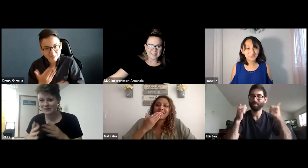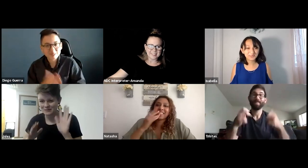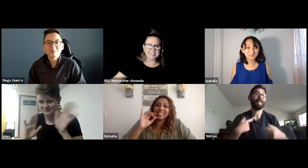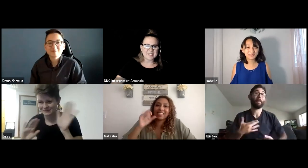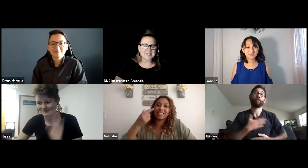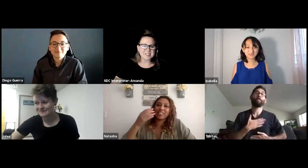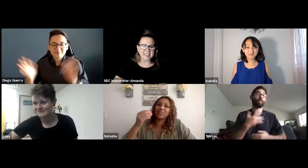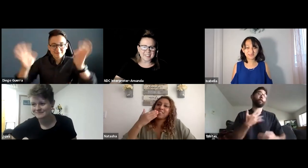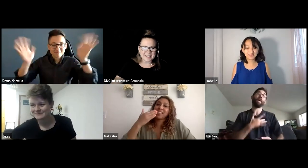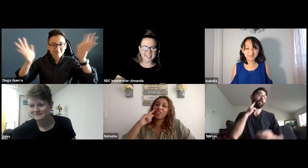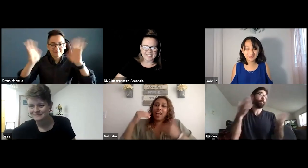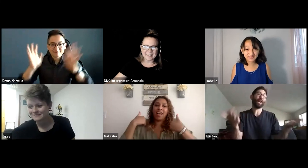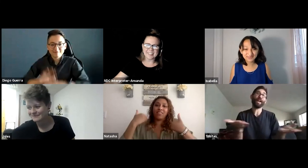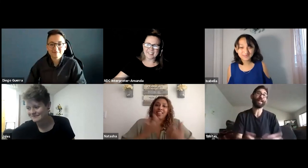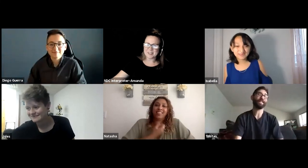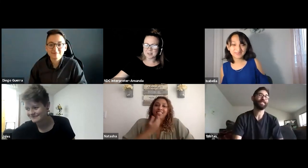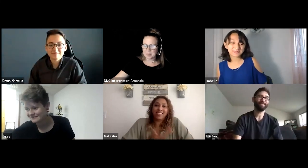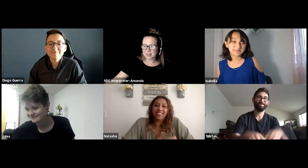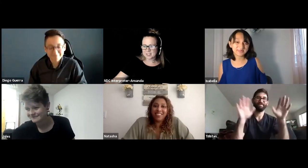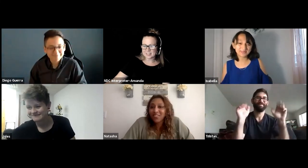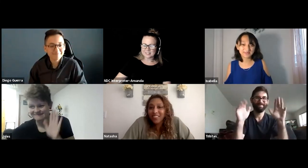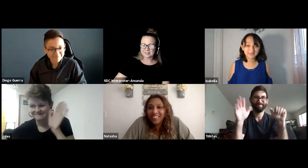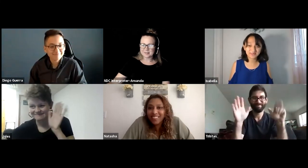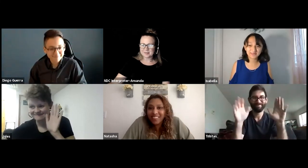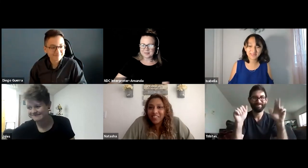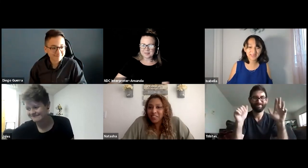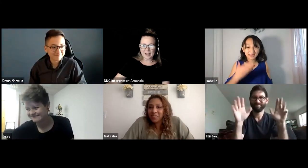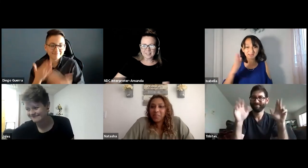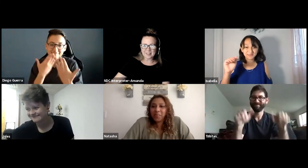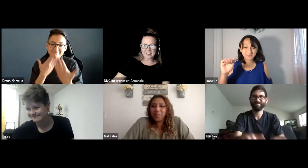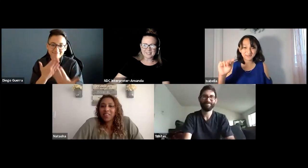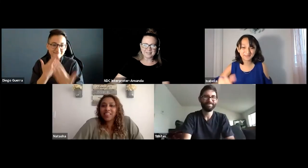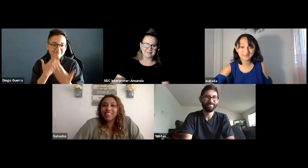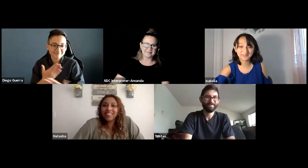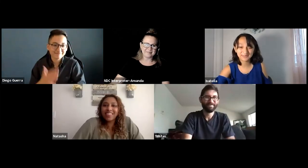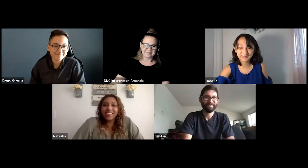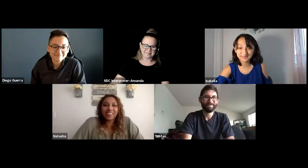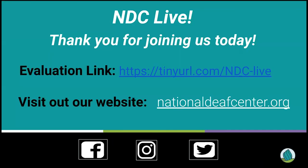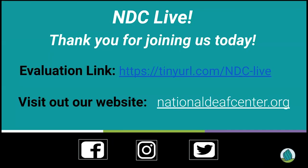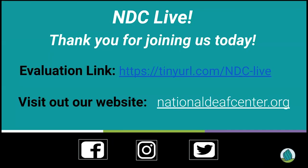This is Jules. Thank you, Diego. Thank you so much. This is Natasha. Thank you. This is Tristan. Than--